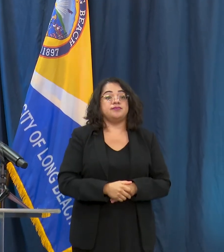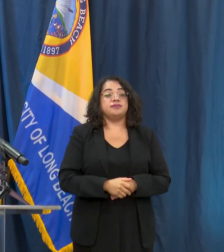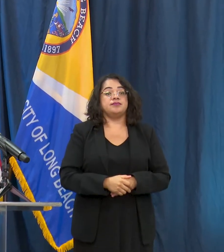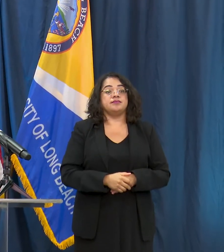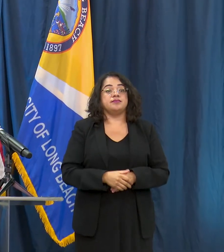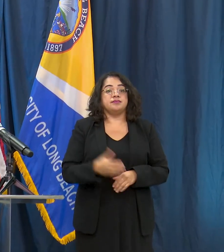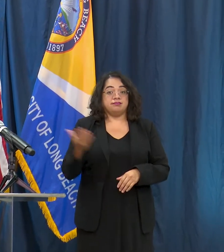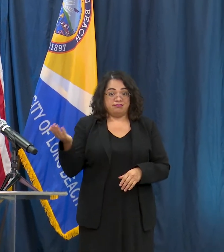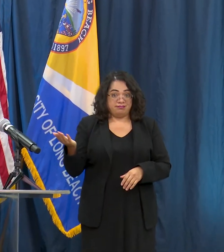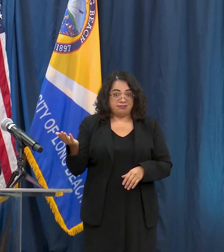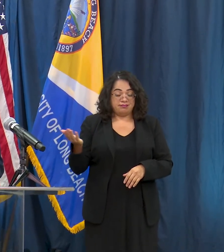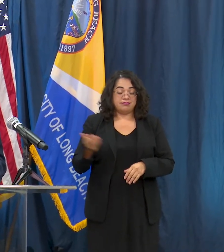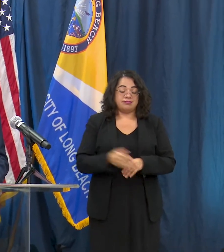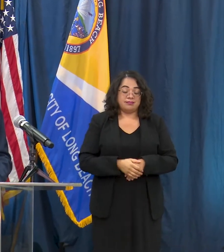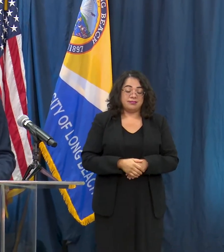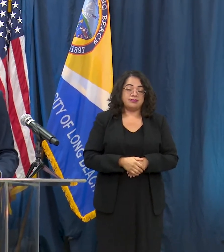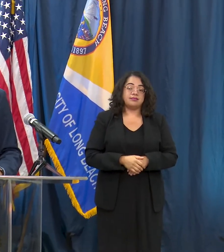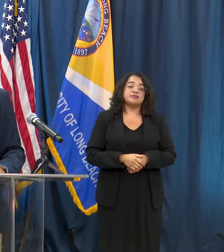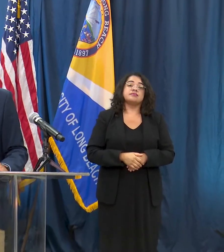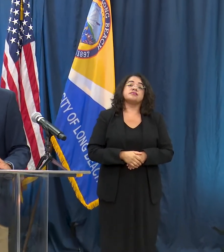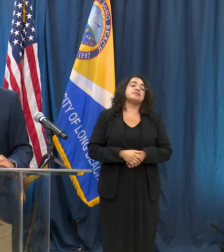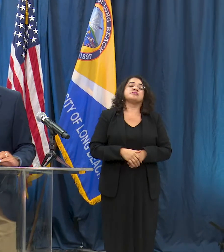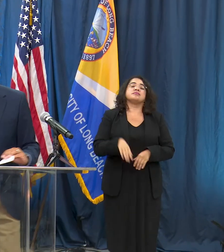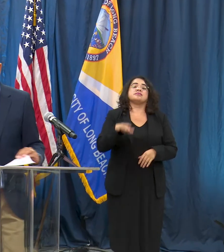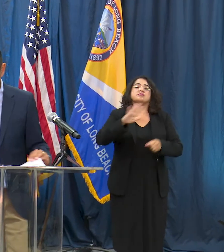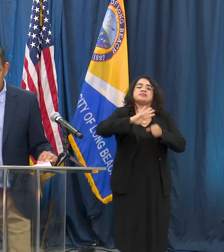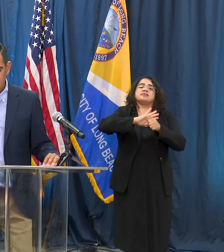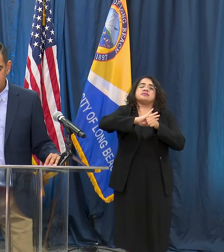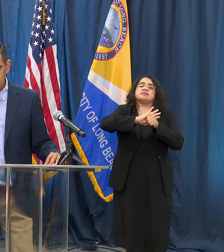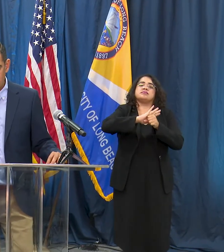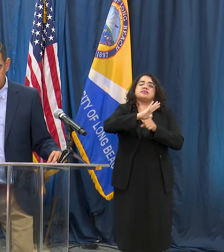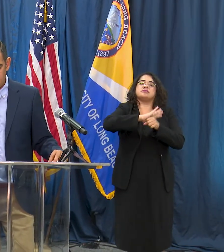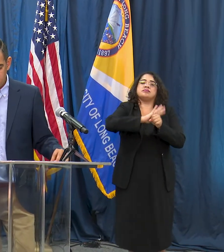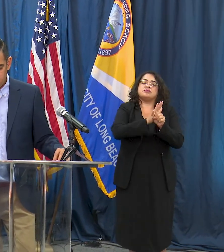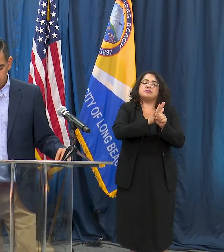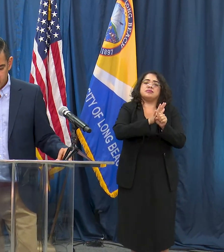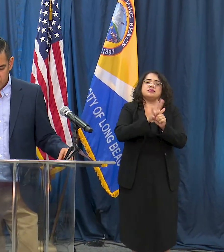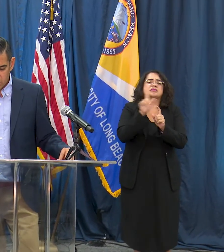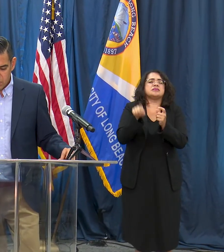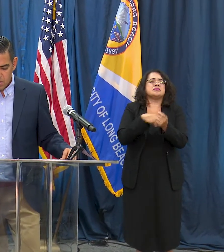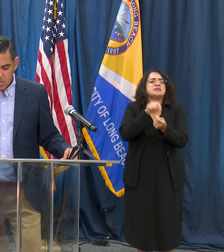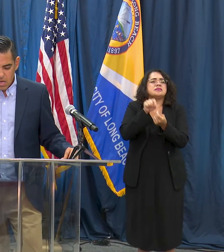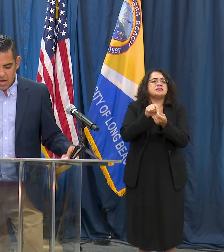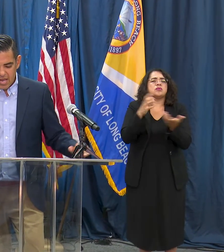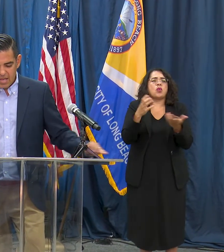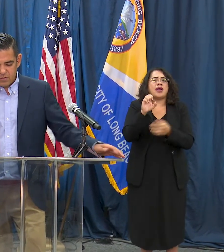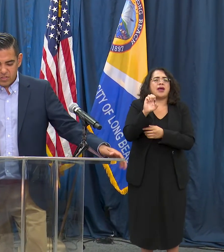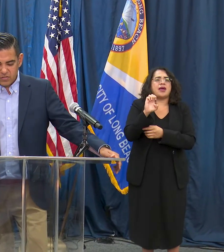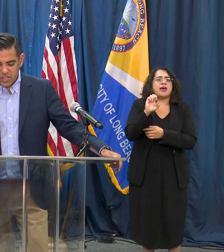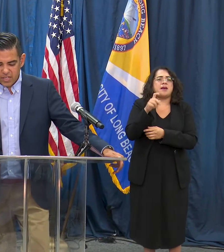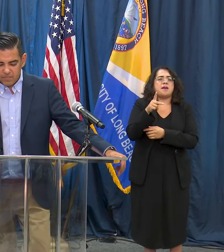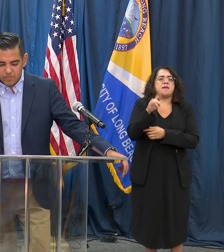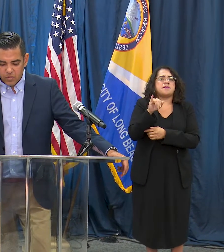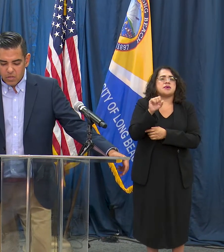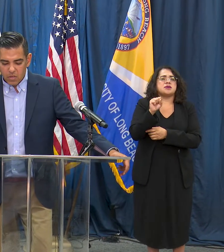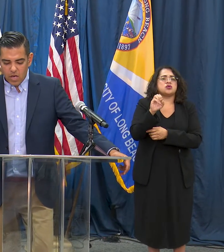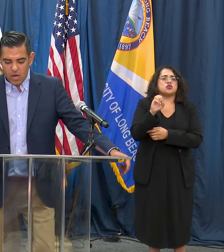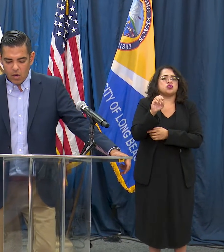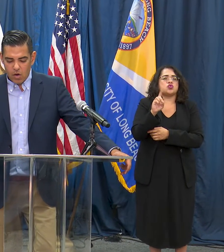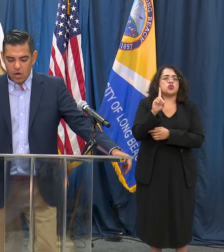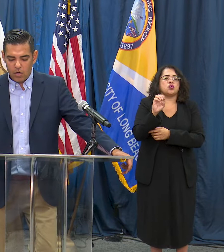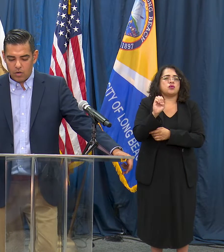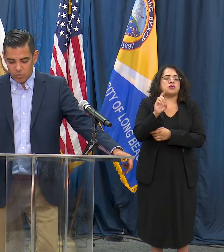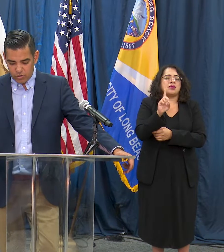slide that indicates the COVID-19 cases by episode date. As you can see,